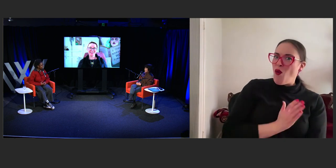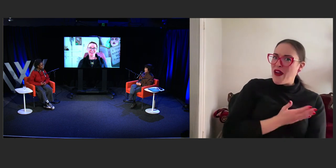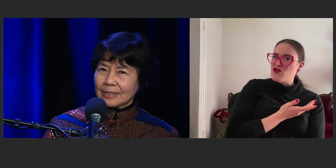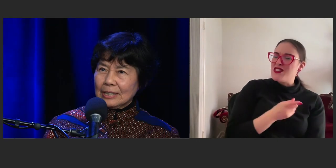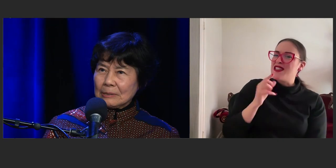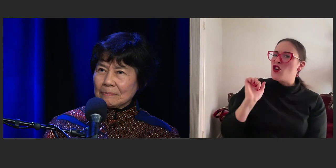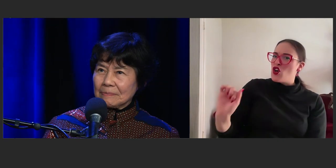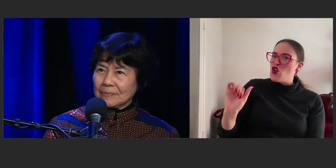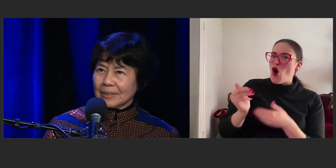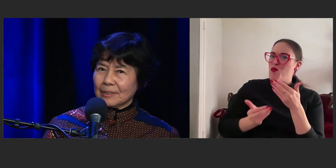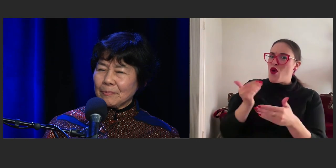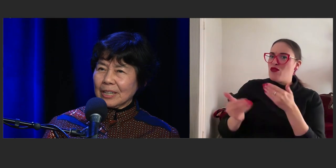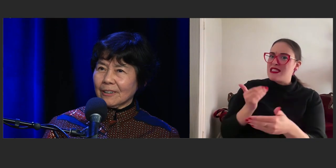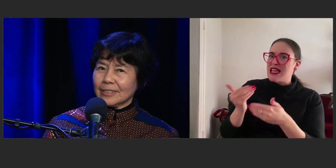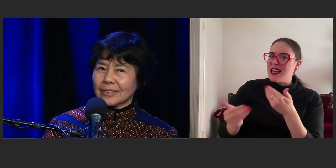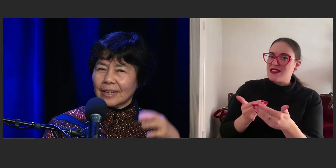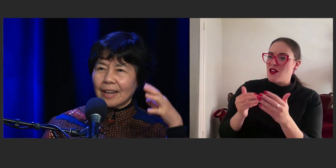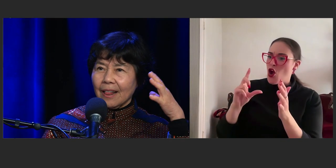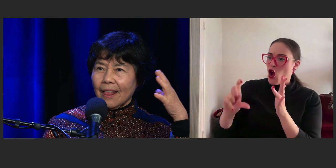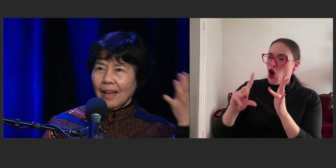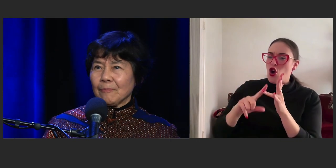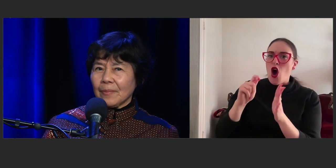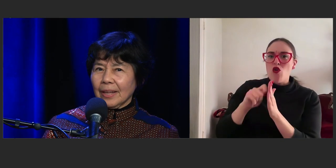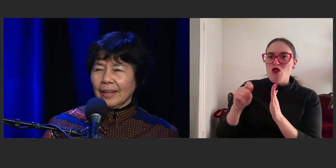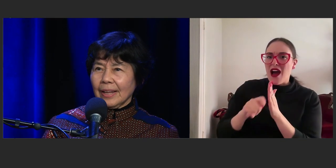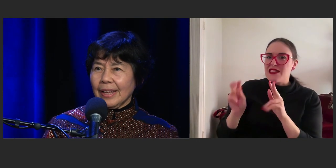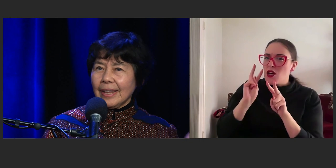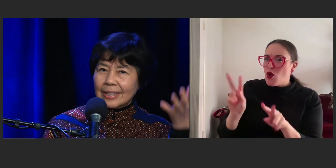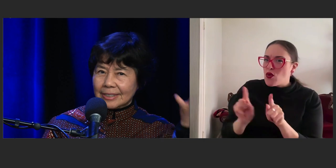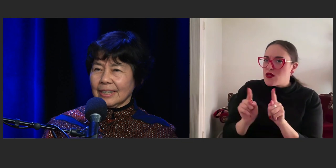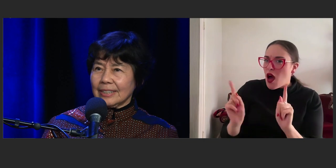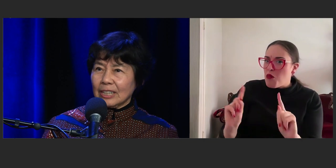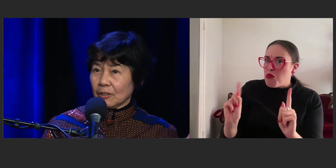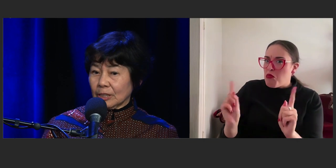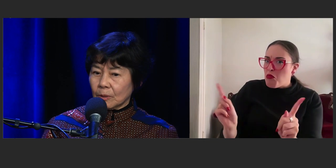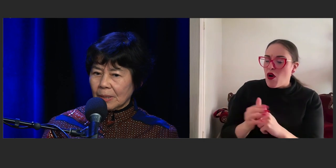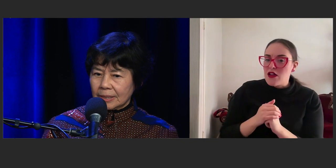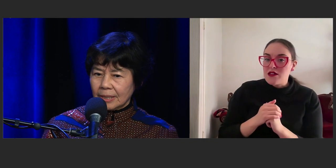because he has incredible imagination,